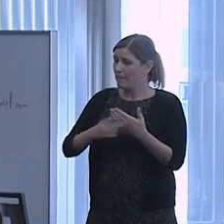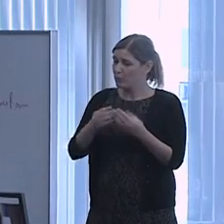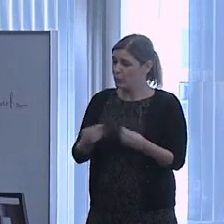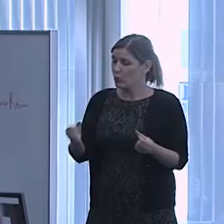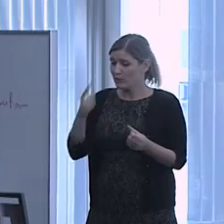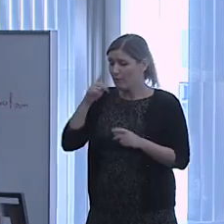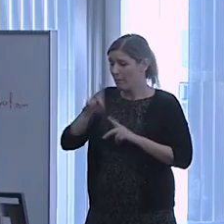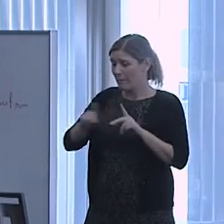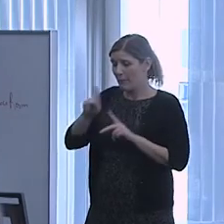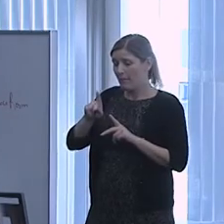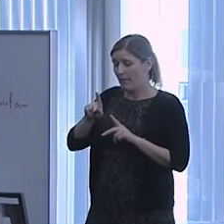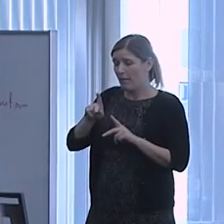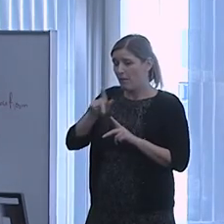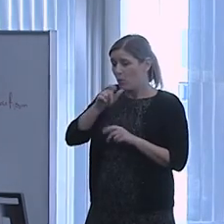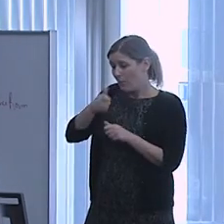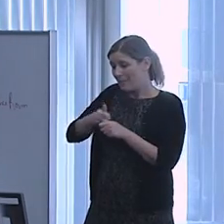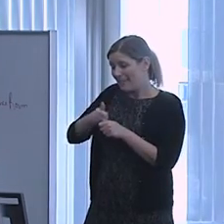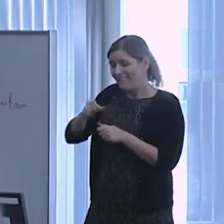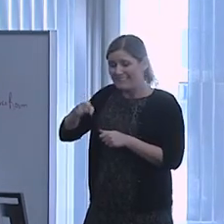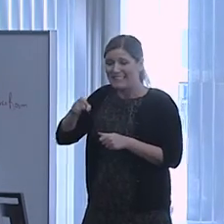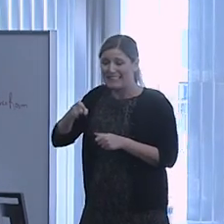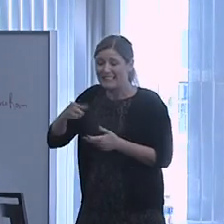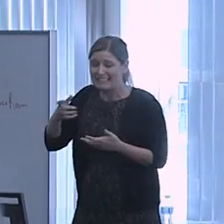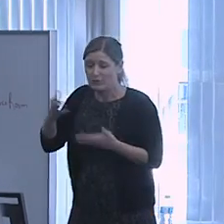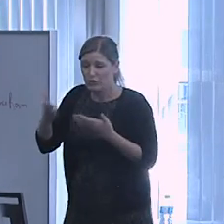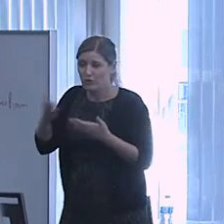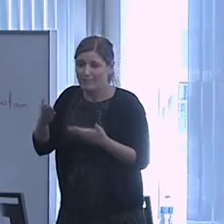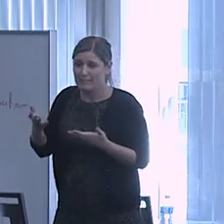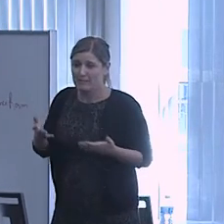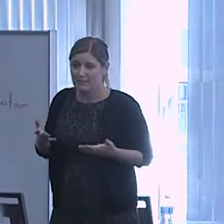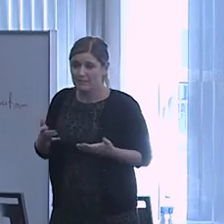for people who are serviced in those environments.